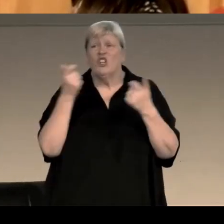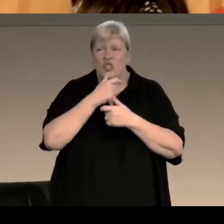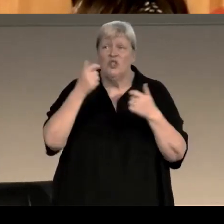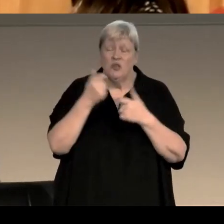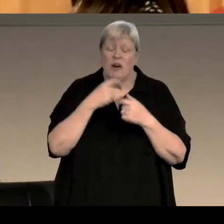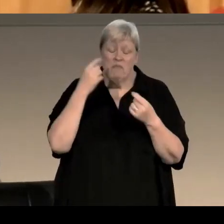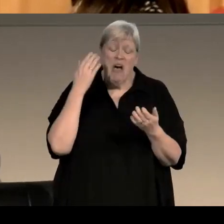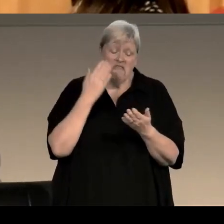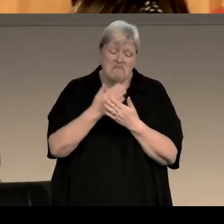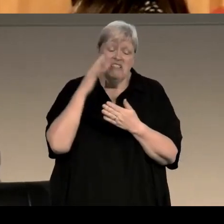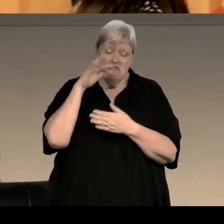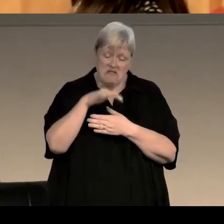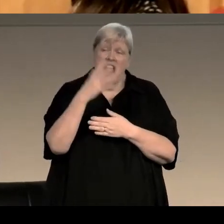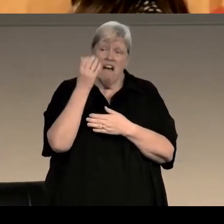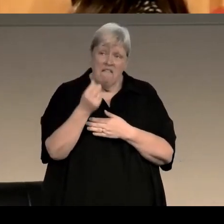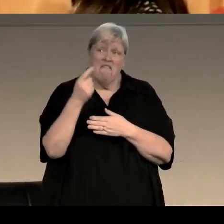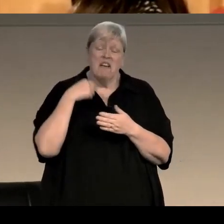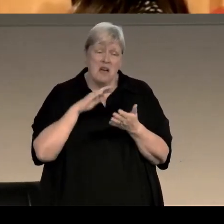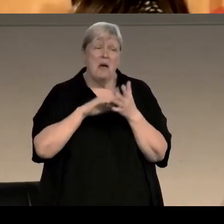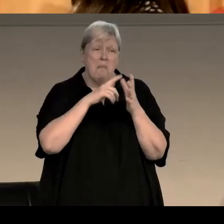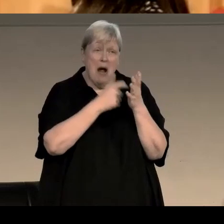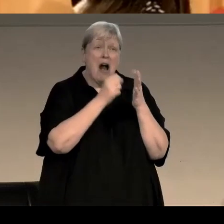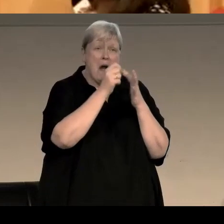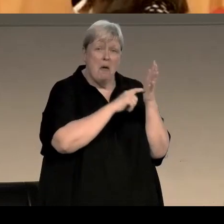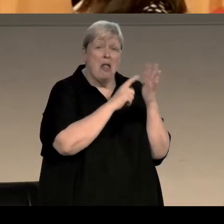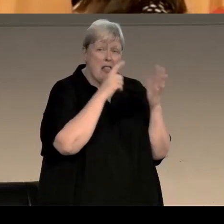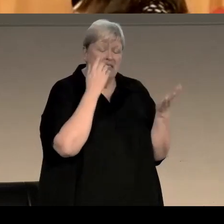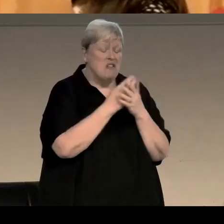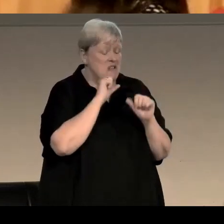but it's very definitely in there, and I think the Marple stories are the ones where we see it most clearly.